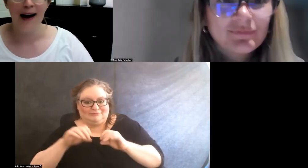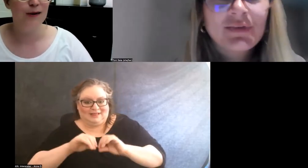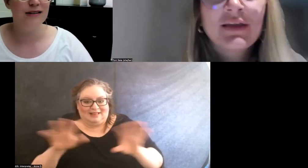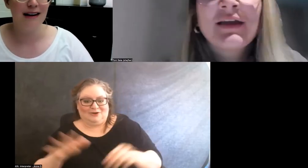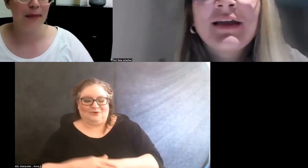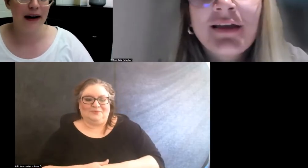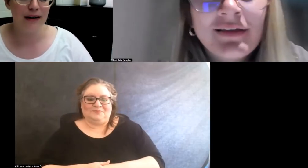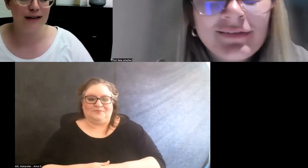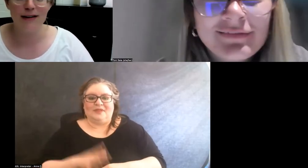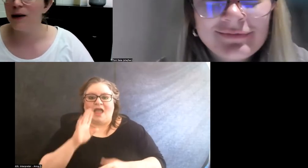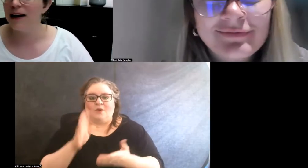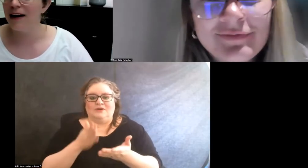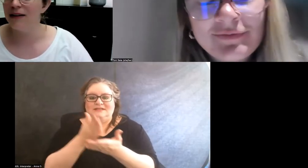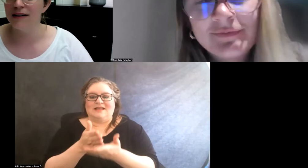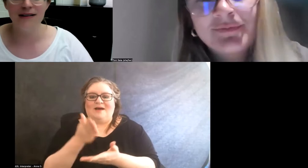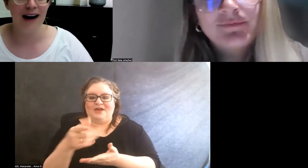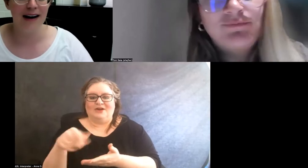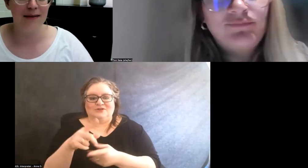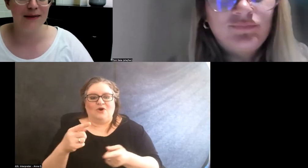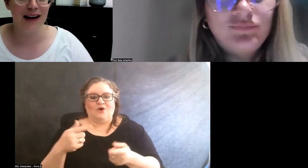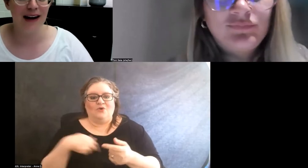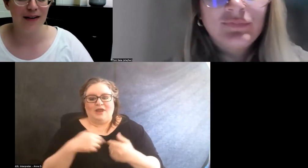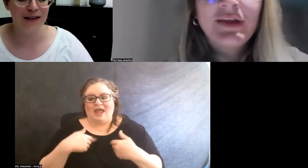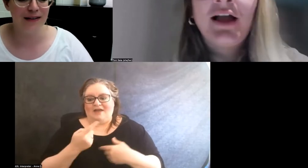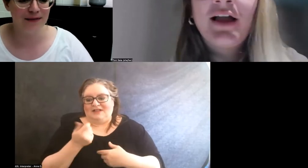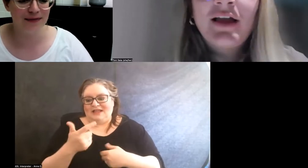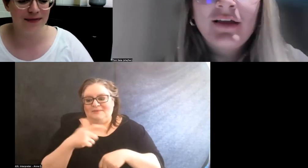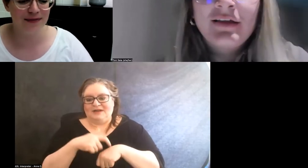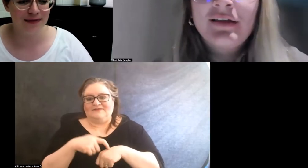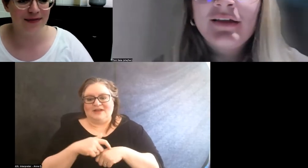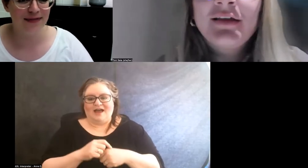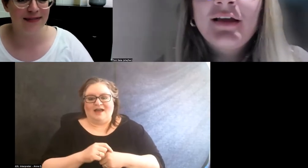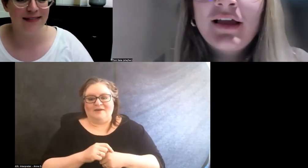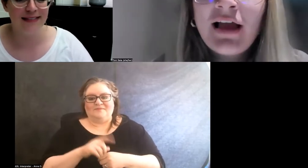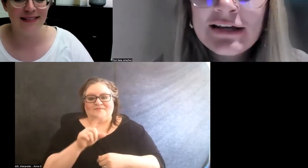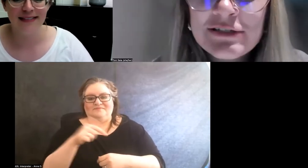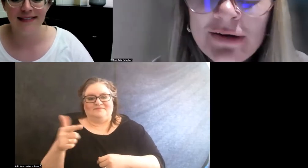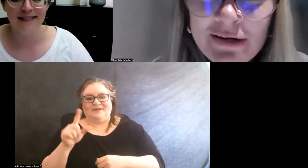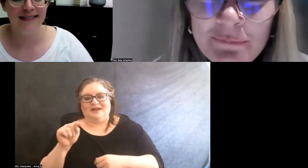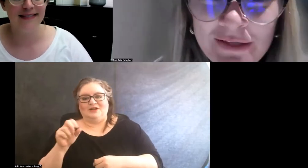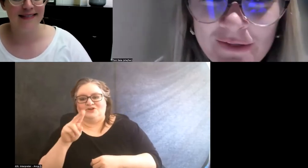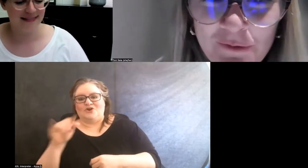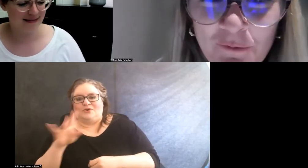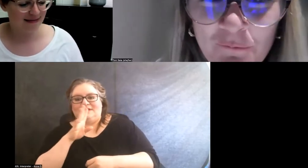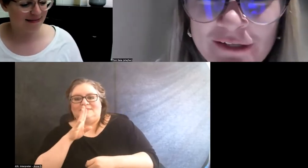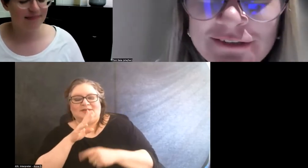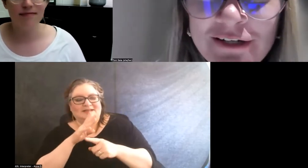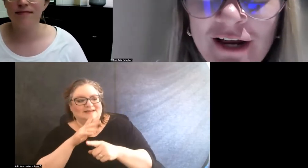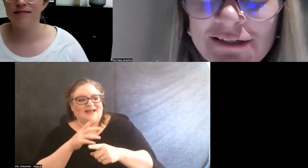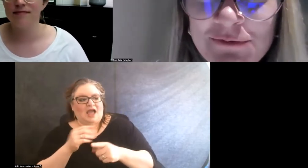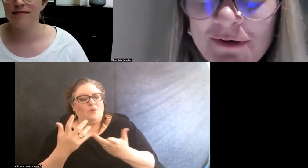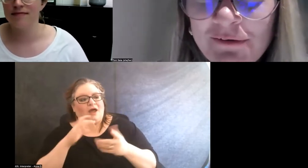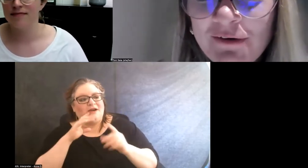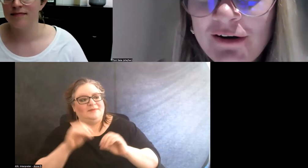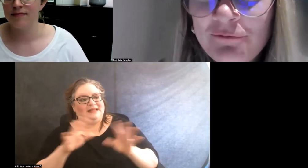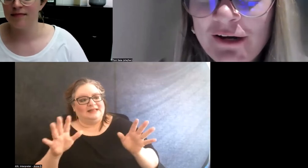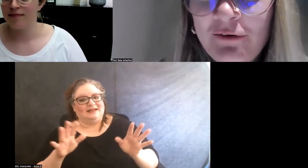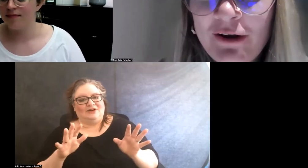I will stop there just so we can have a little time. Yeah. I just wanted to be clear, I just wanna reiterate,